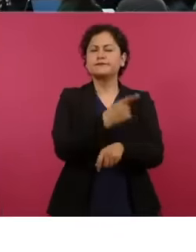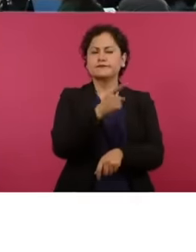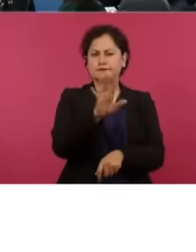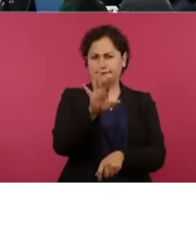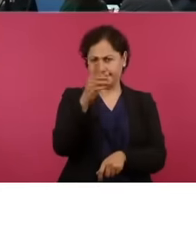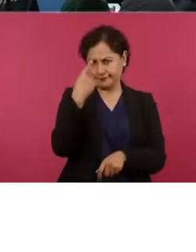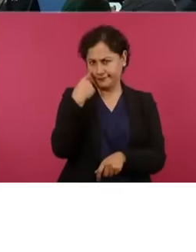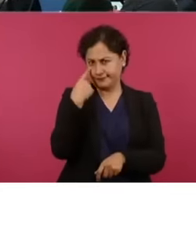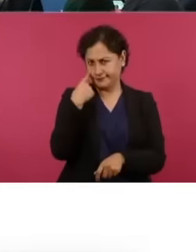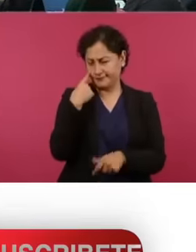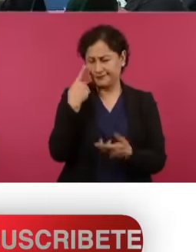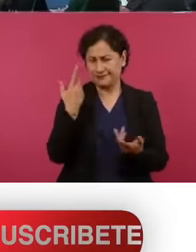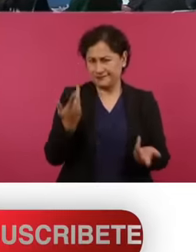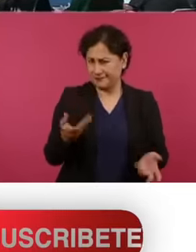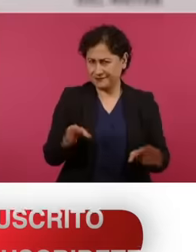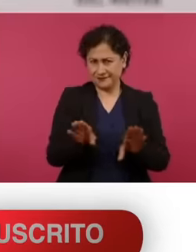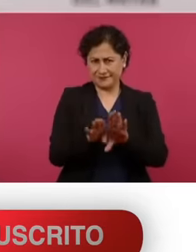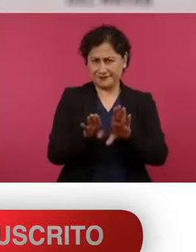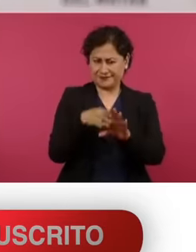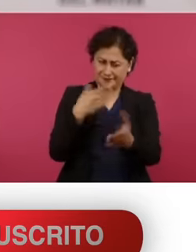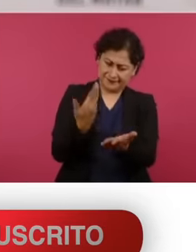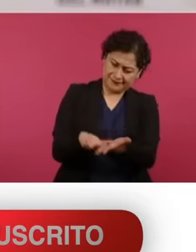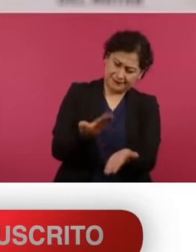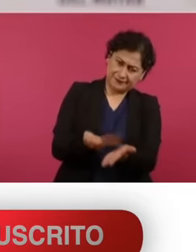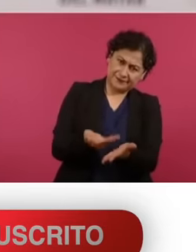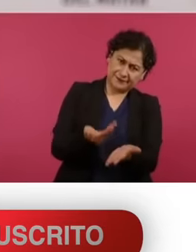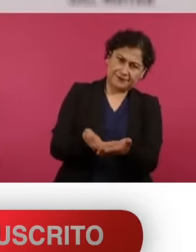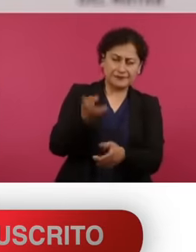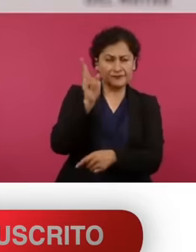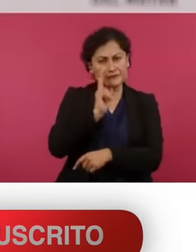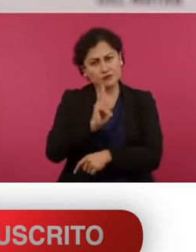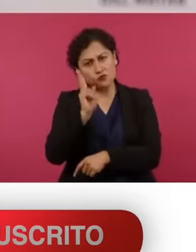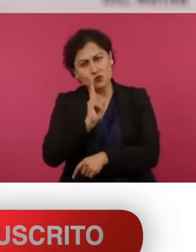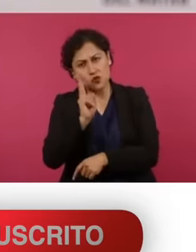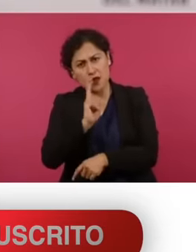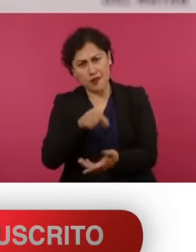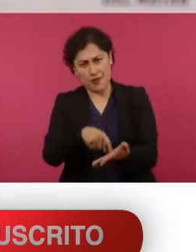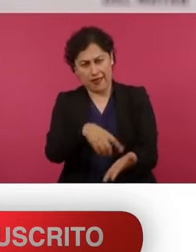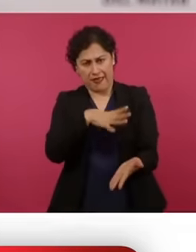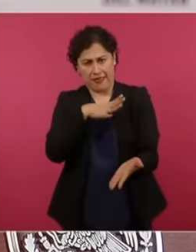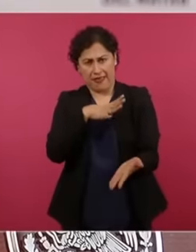there are documents there are documents that it was a